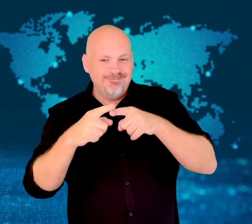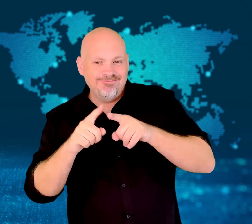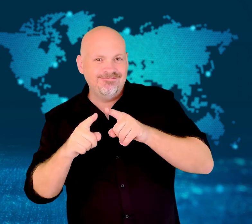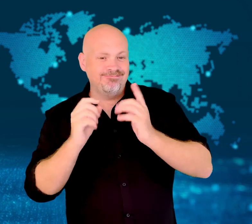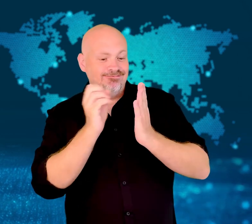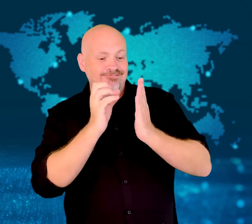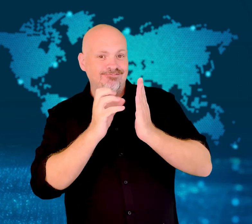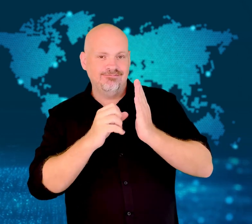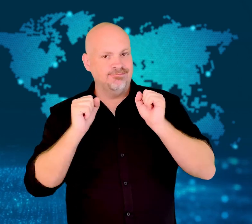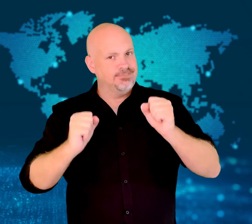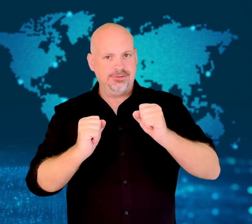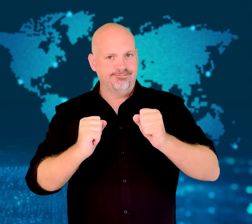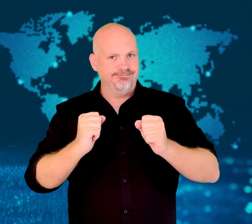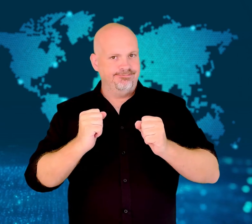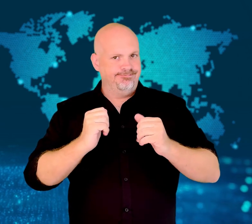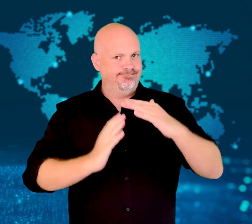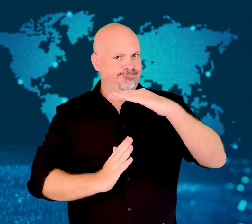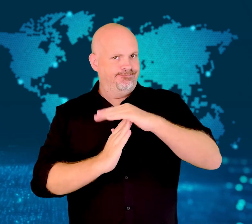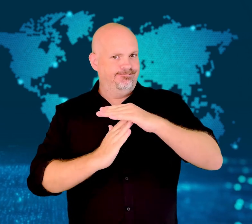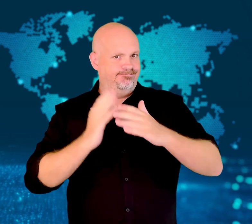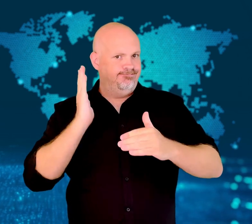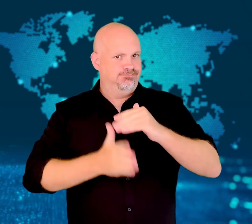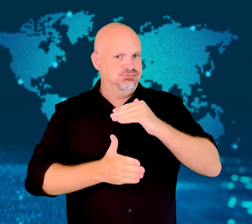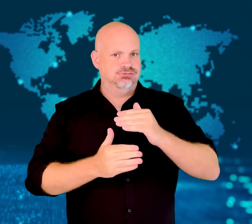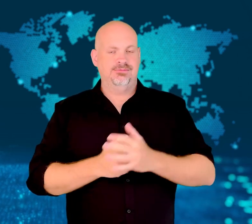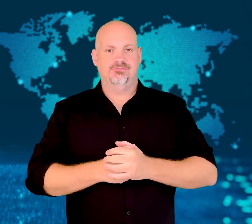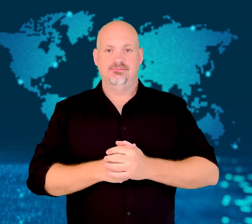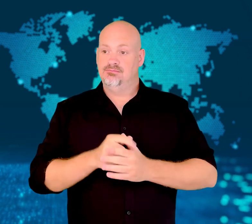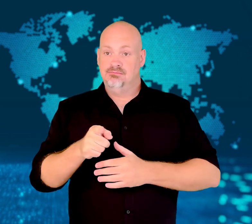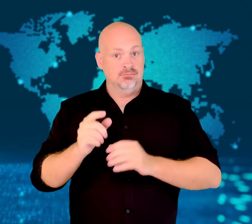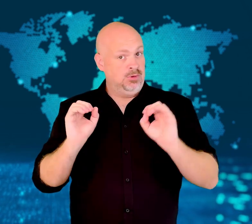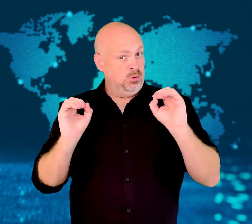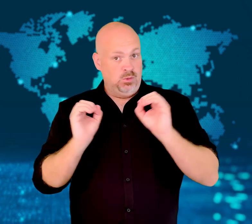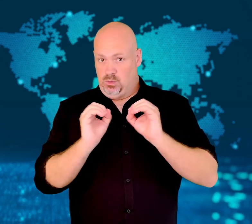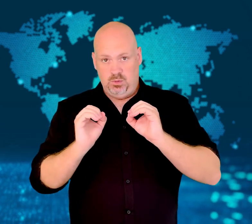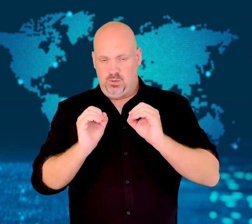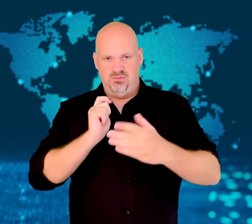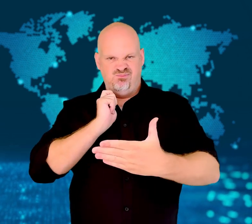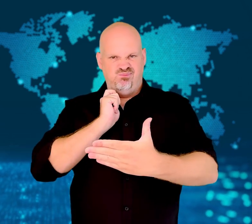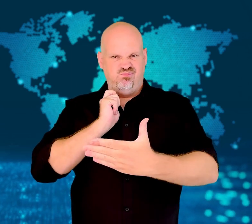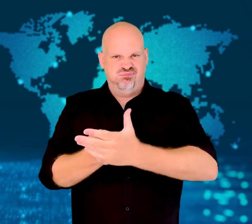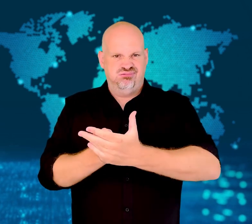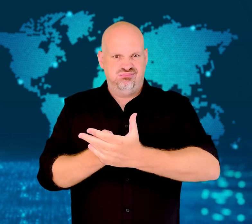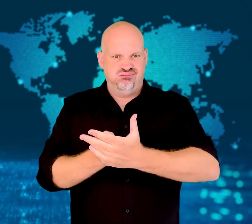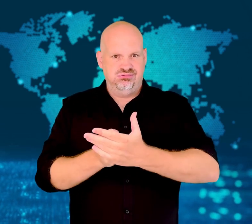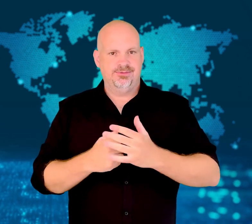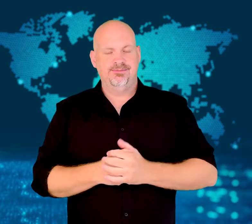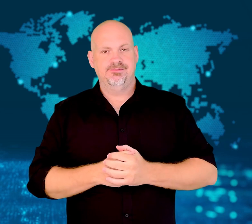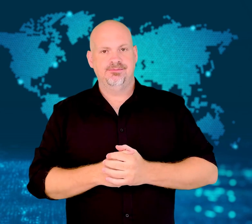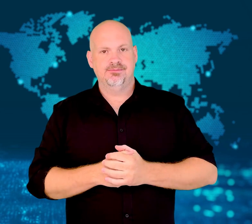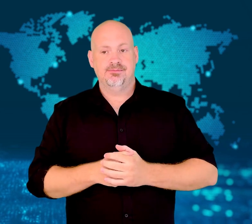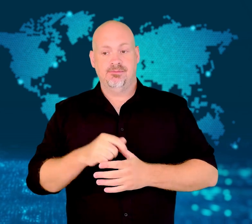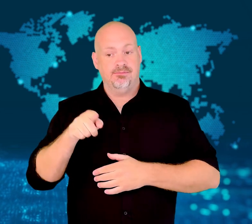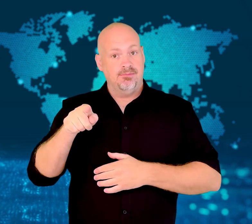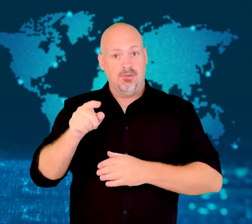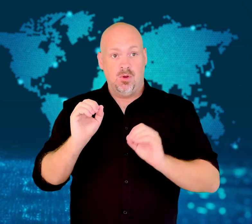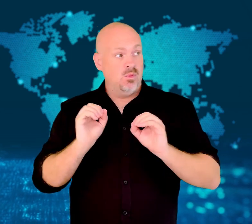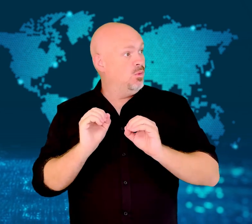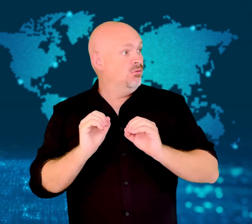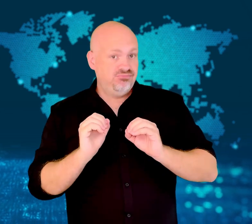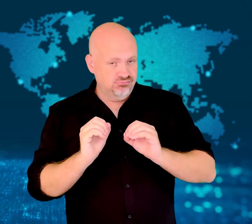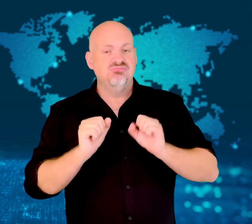There were threats of penalties if Amazon did not cooperate.